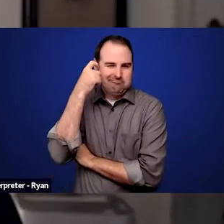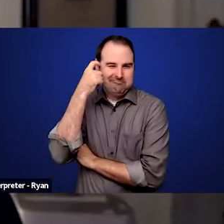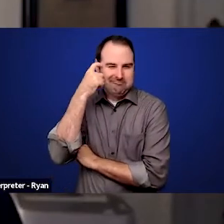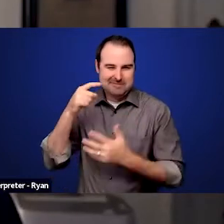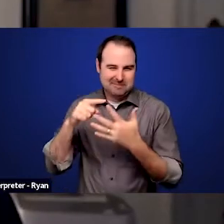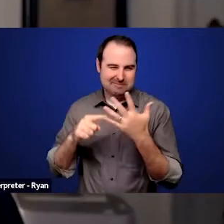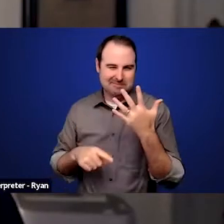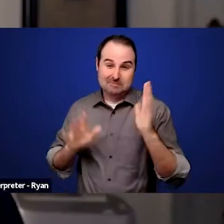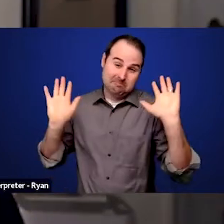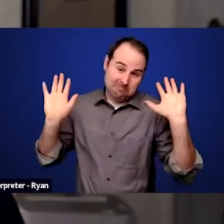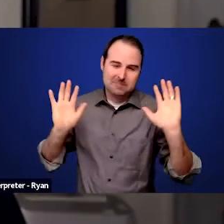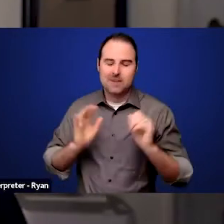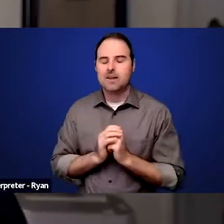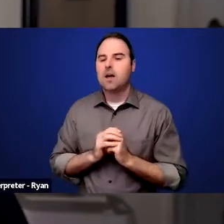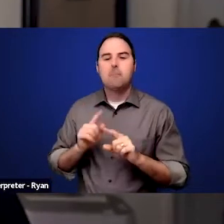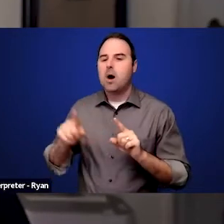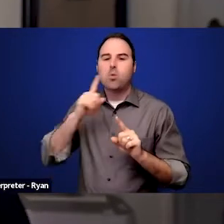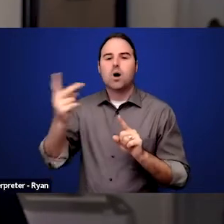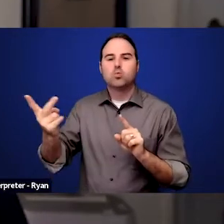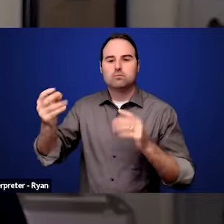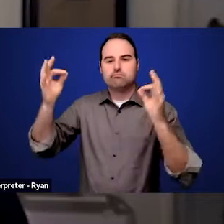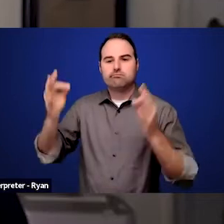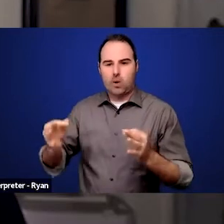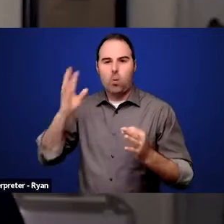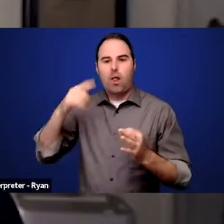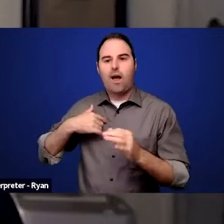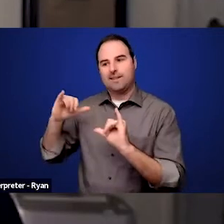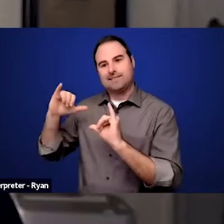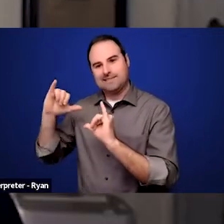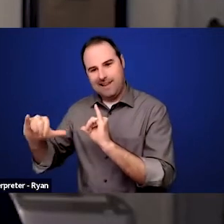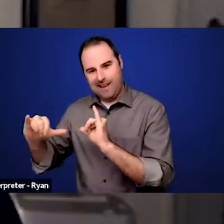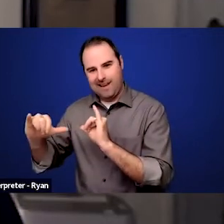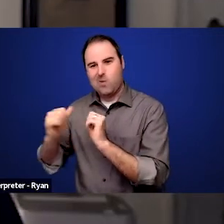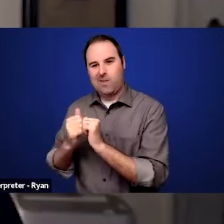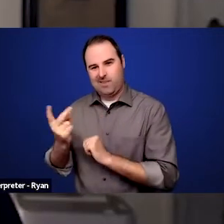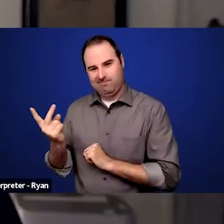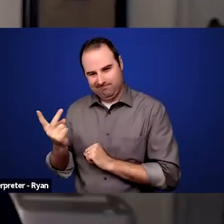that they were gonna keep me in the family and they had no idea, you know,